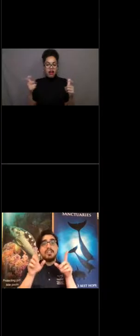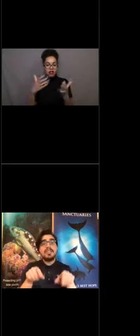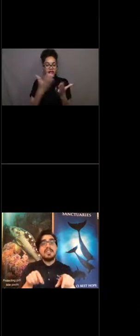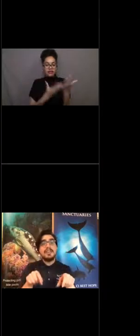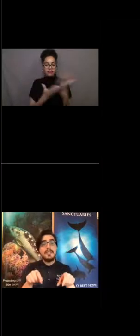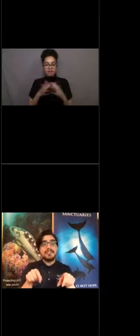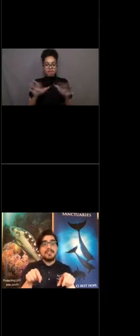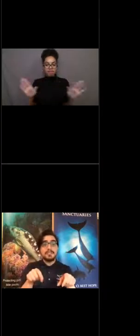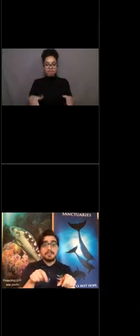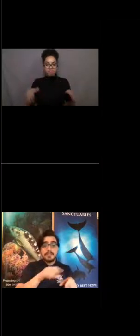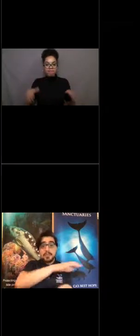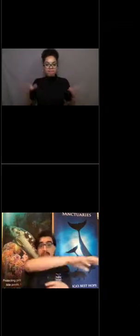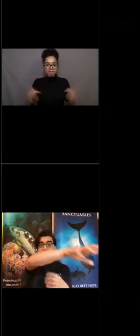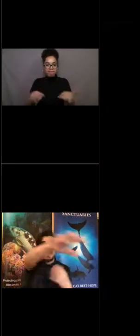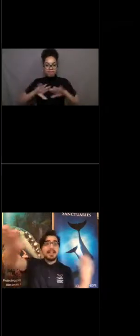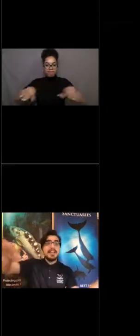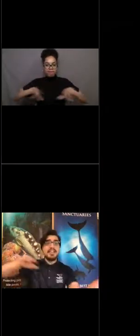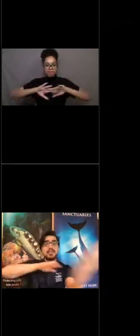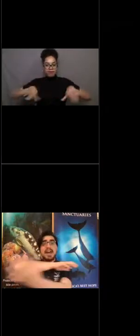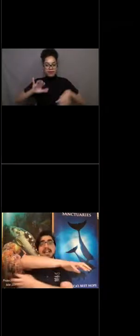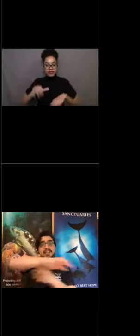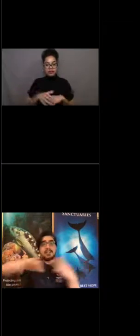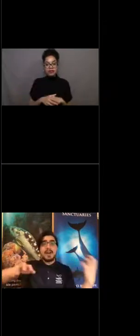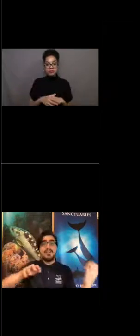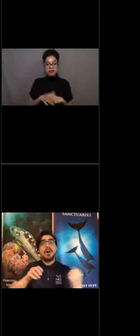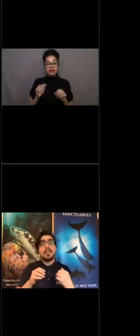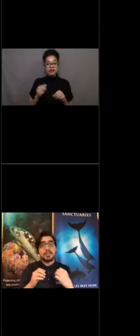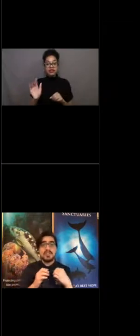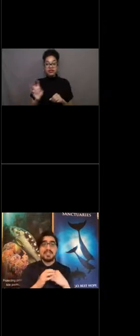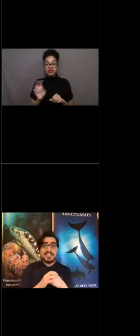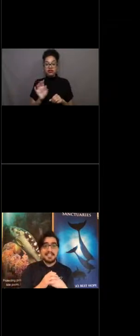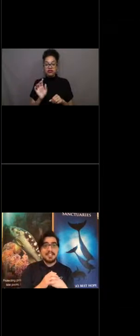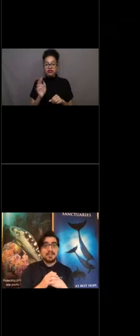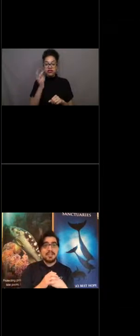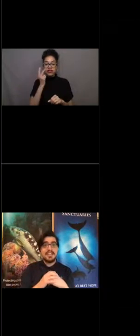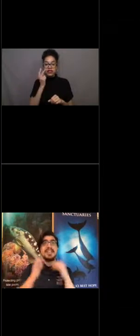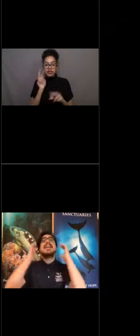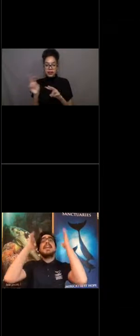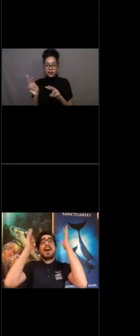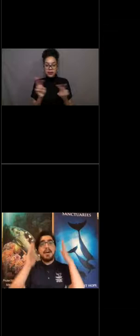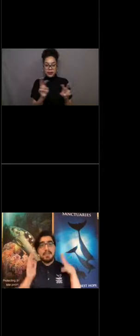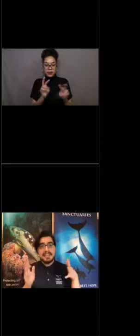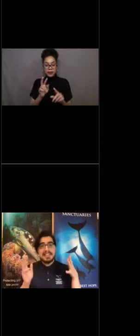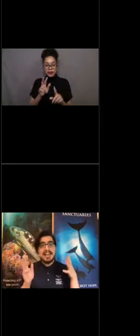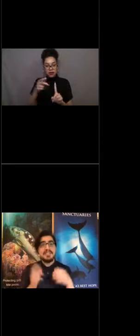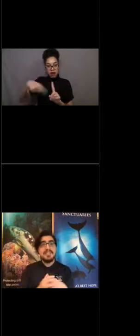Using the mouse, we can click and drag, look around all 360 degrees and up and down.